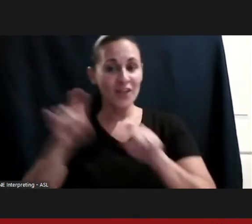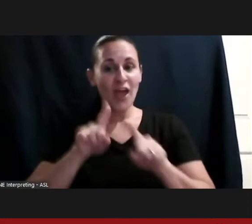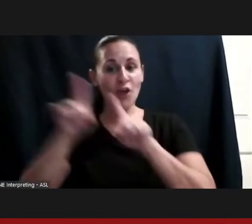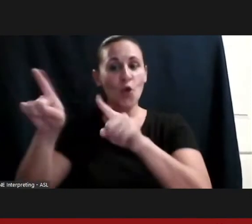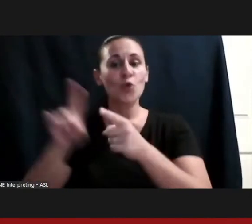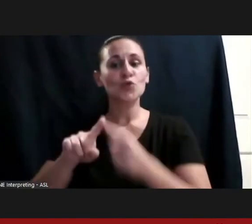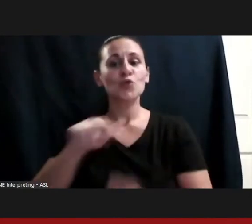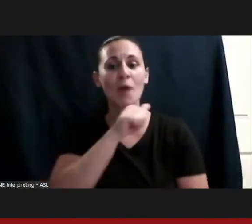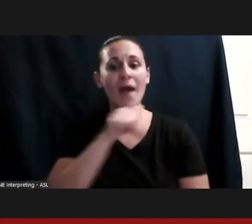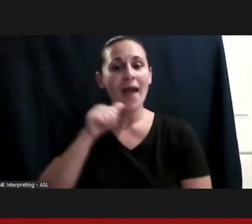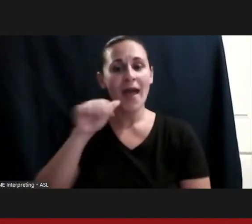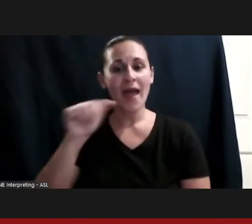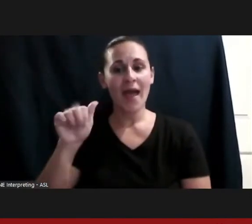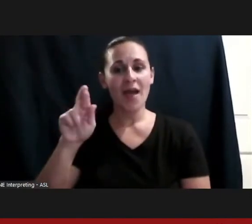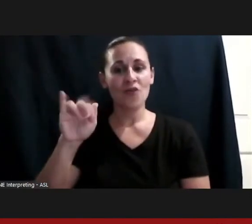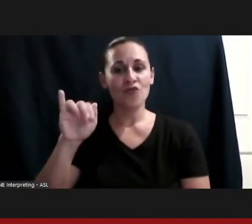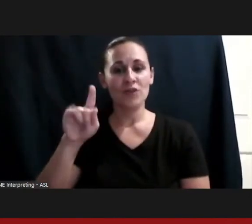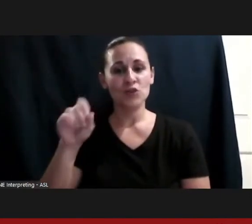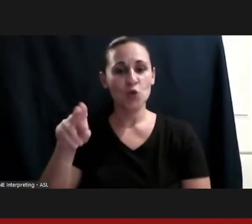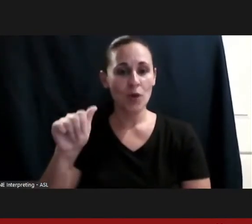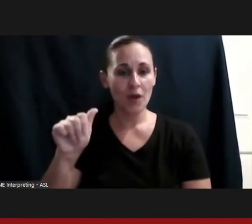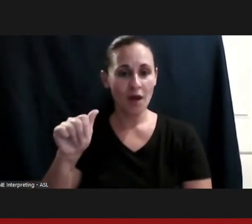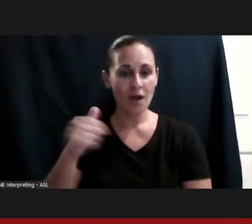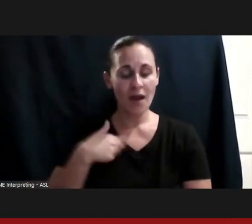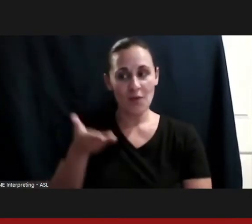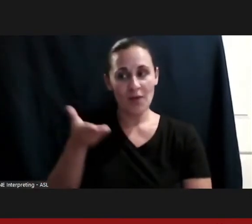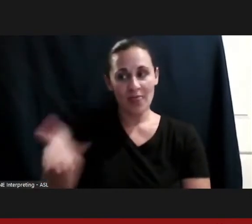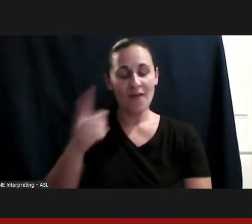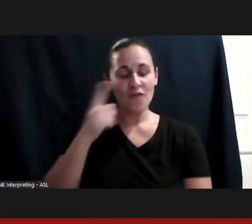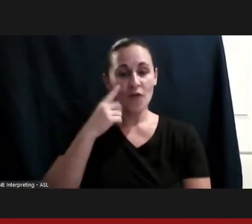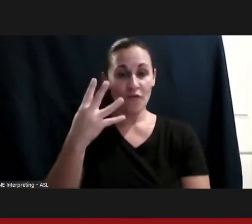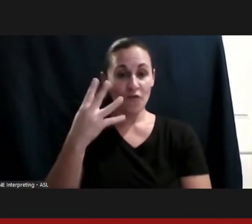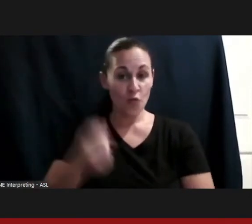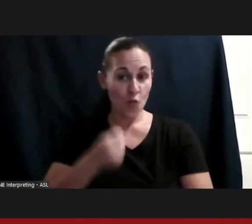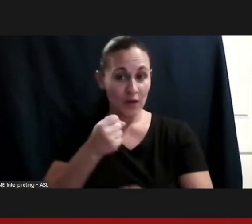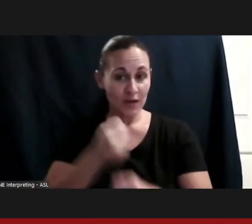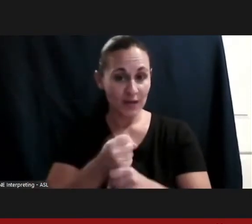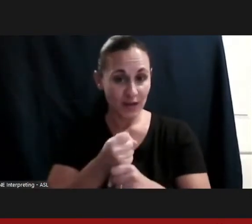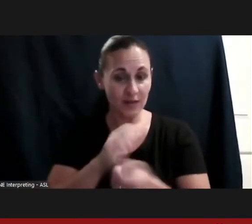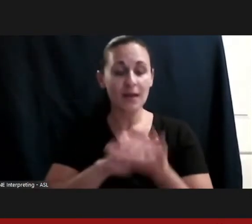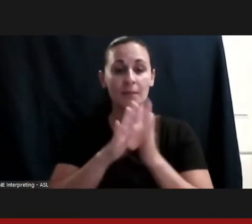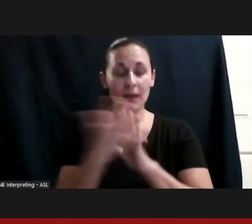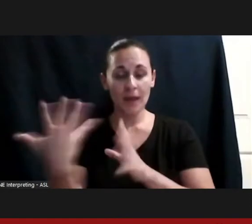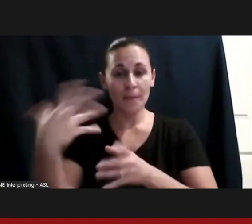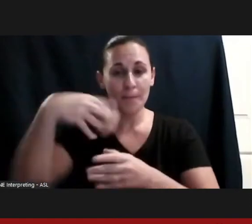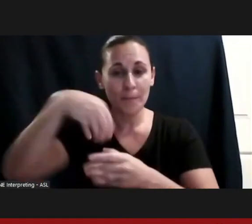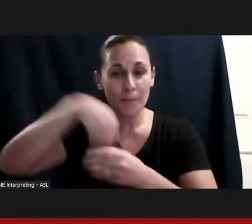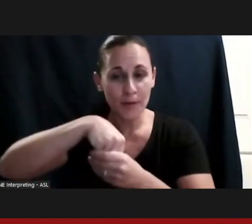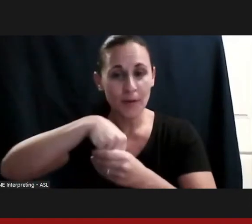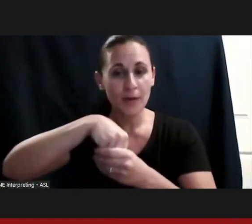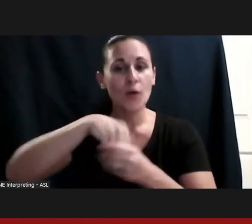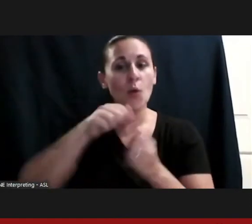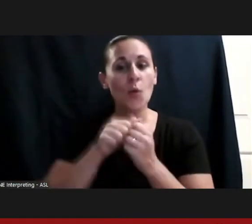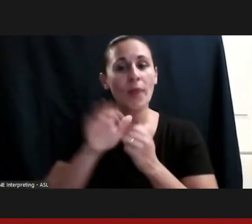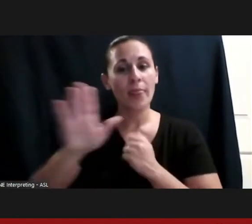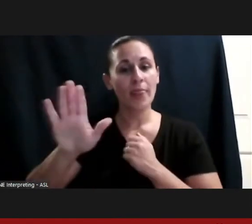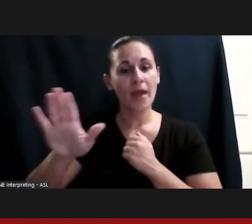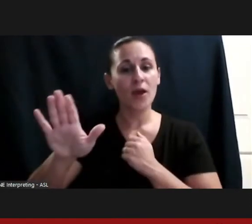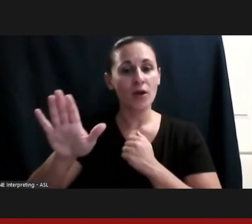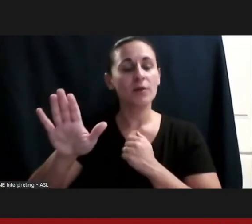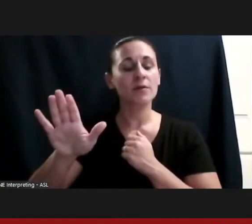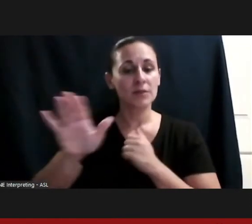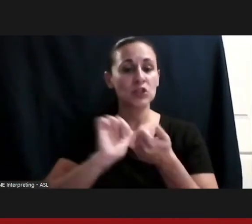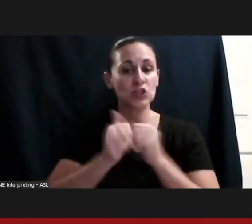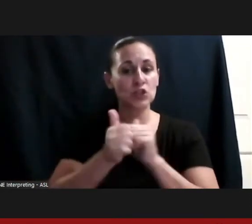where I spent 4 years and became very integrated into their collegiate sports program there. A